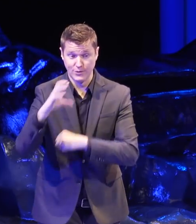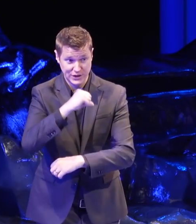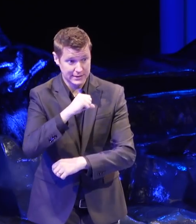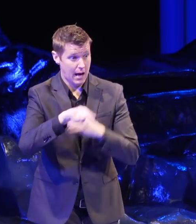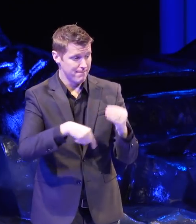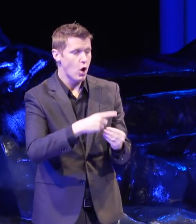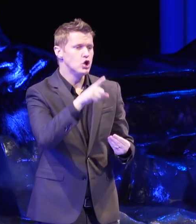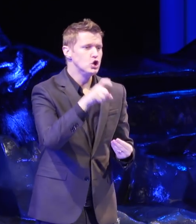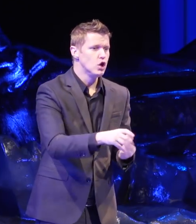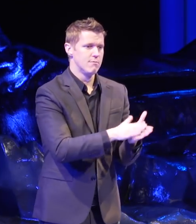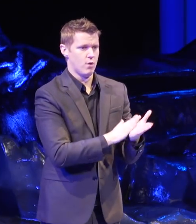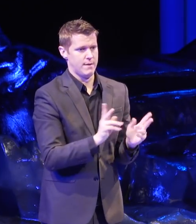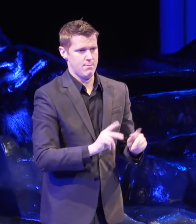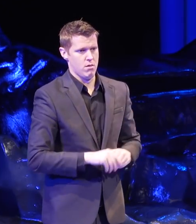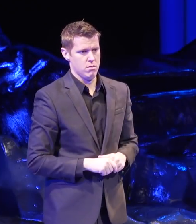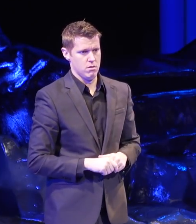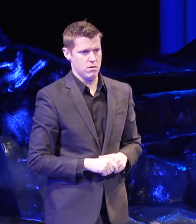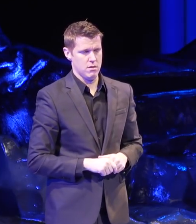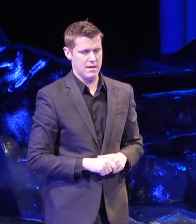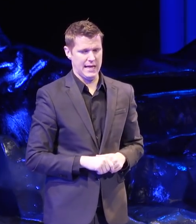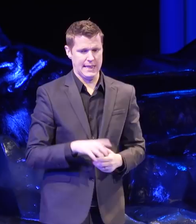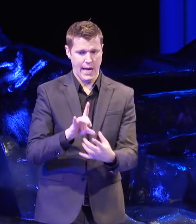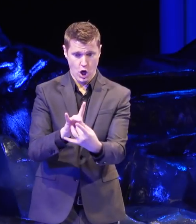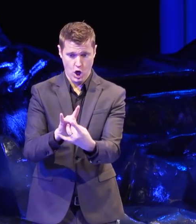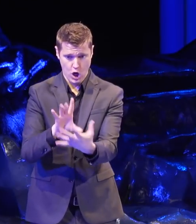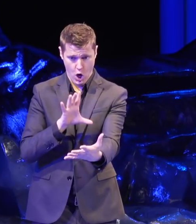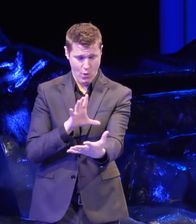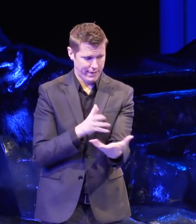what should motivate people and testing what will motivate people.